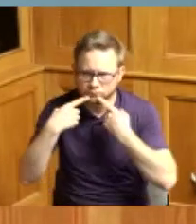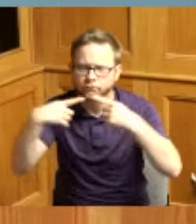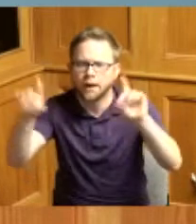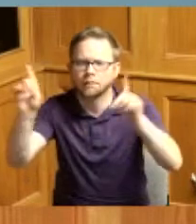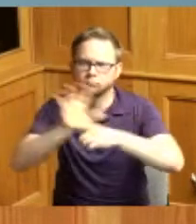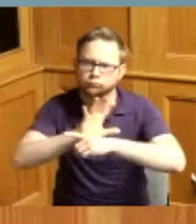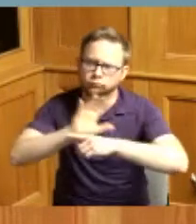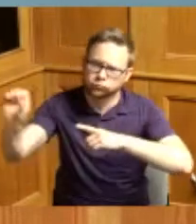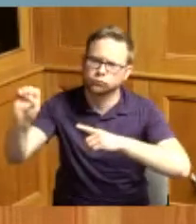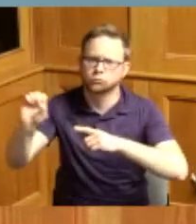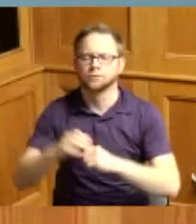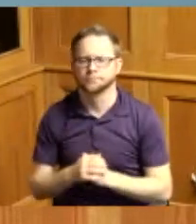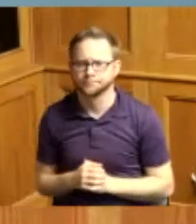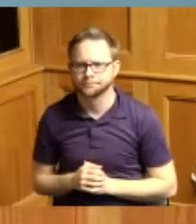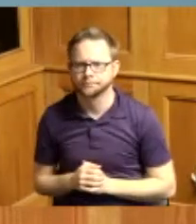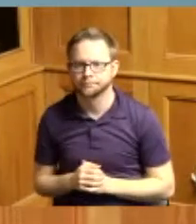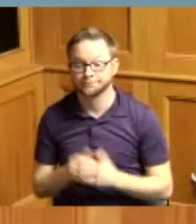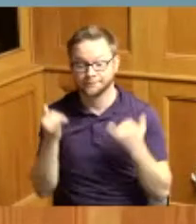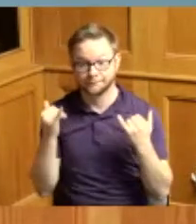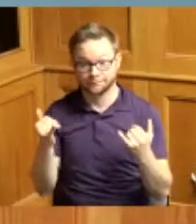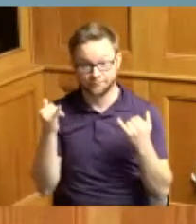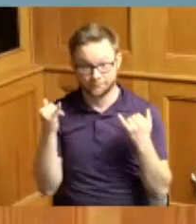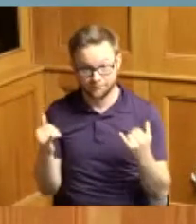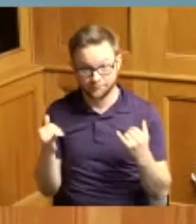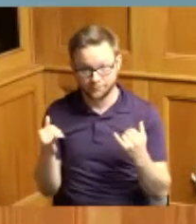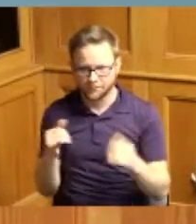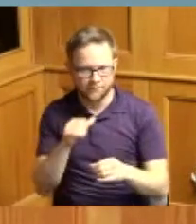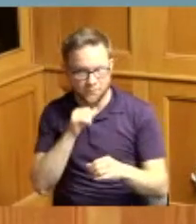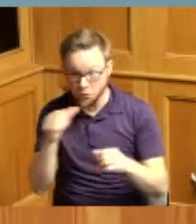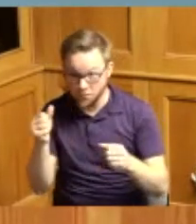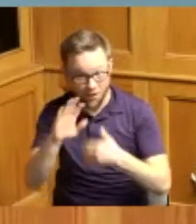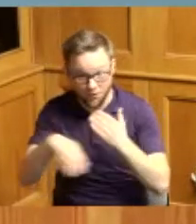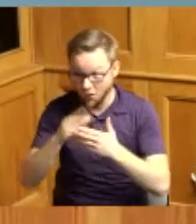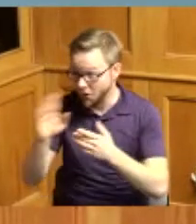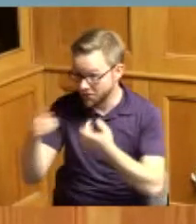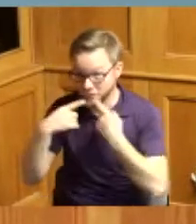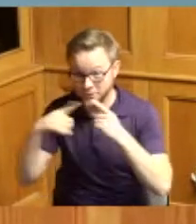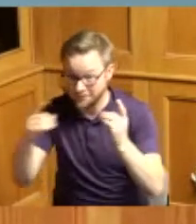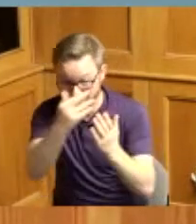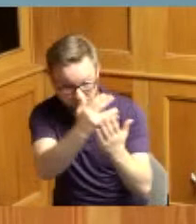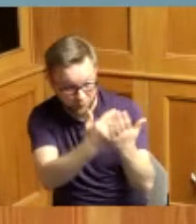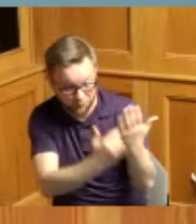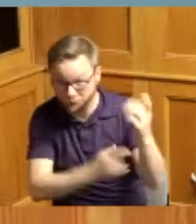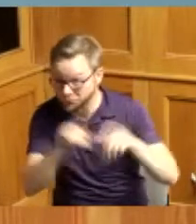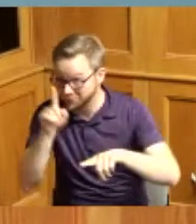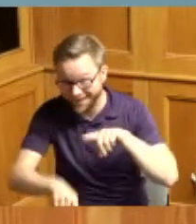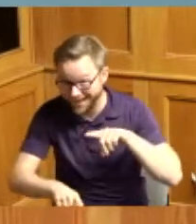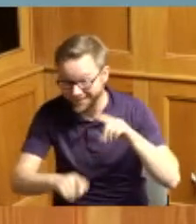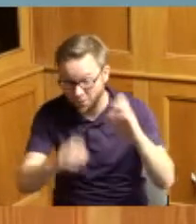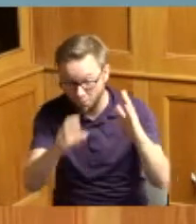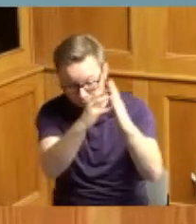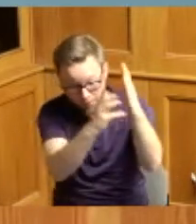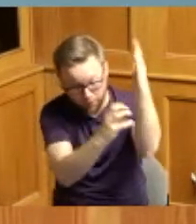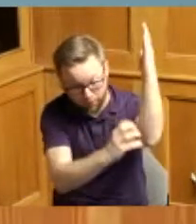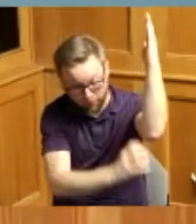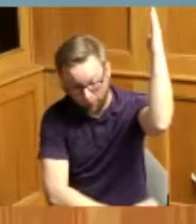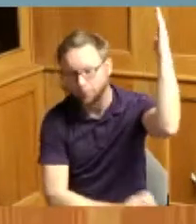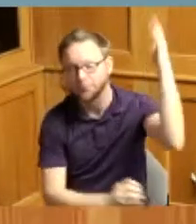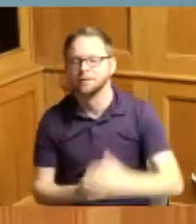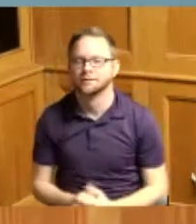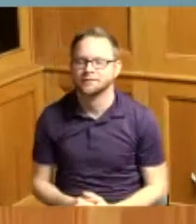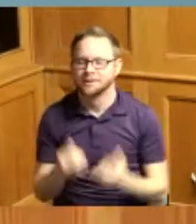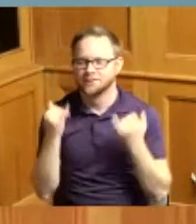now therefore and we didn't put it all in either guys just to let you know now therefore being